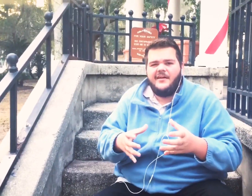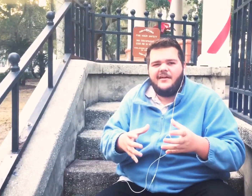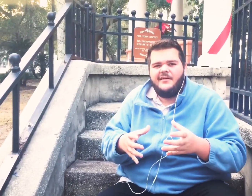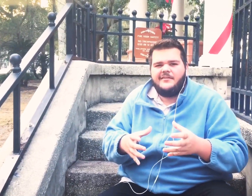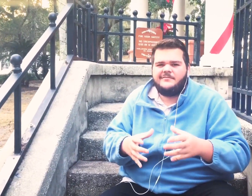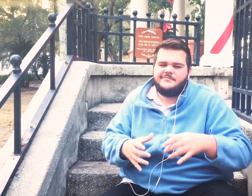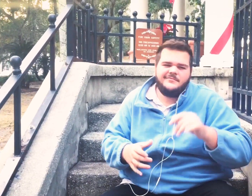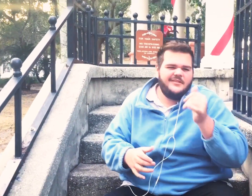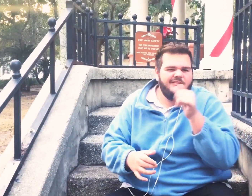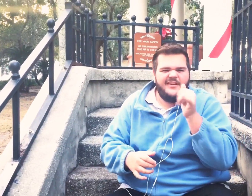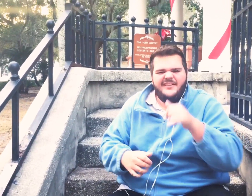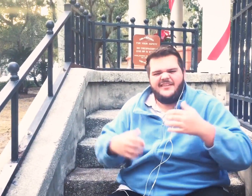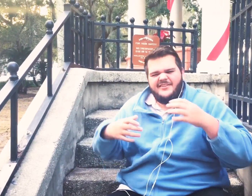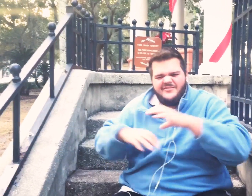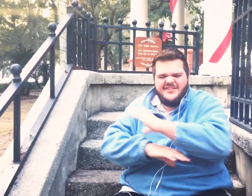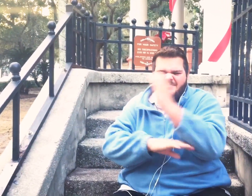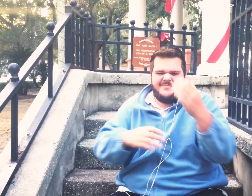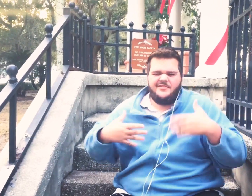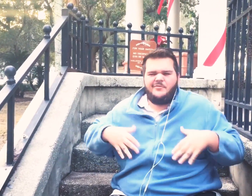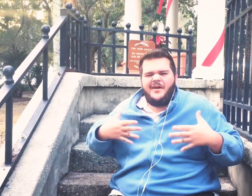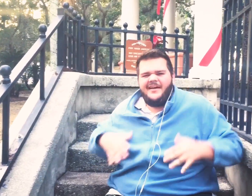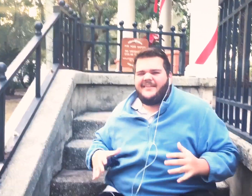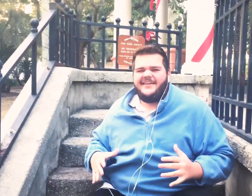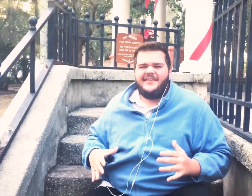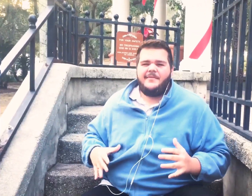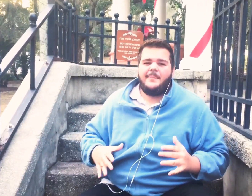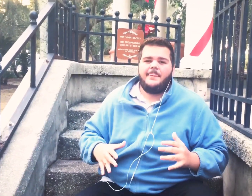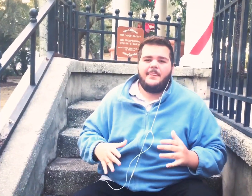crazy Christmas sweaters